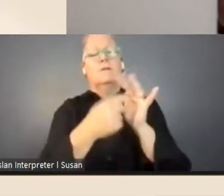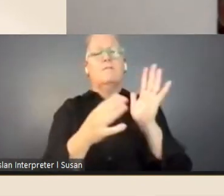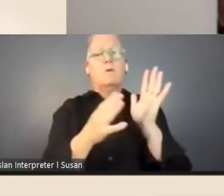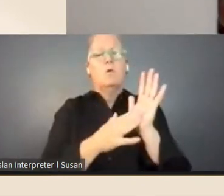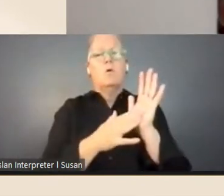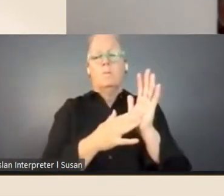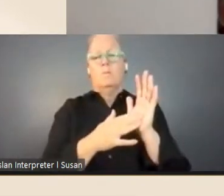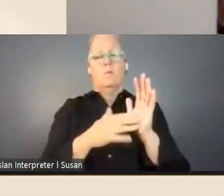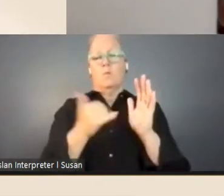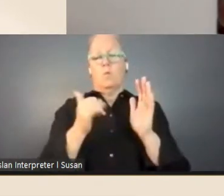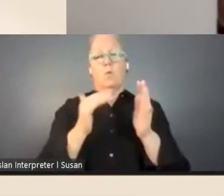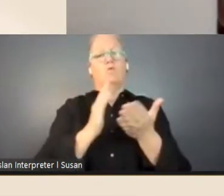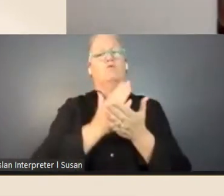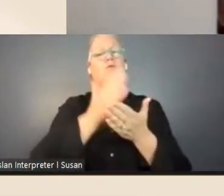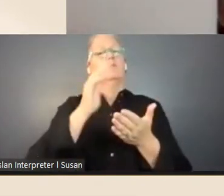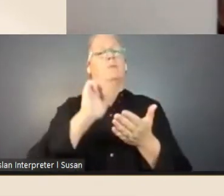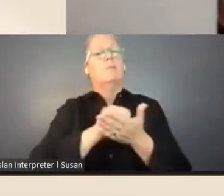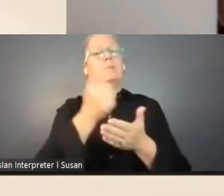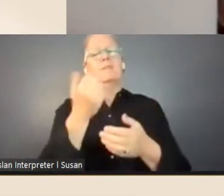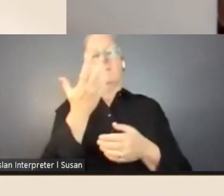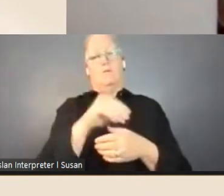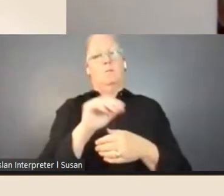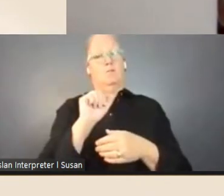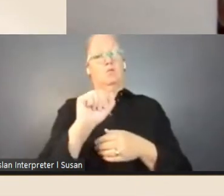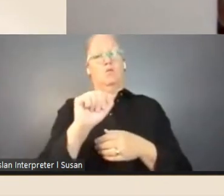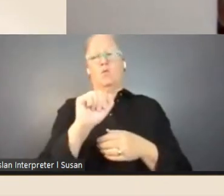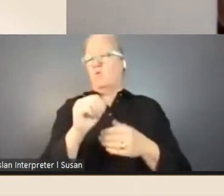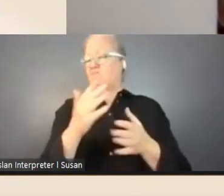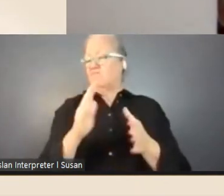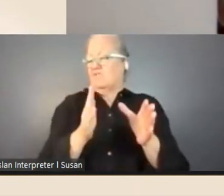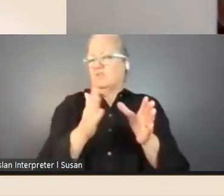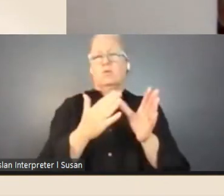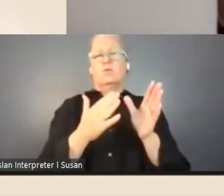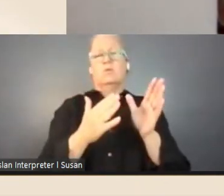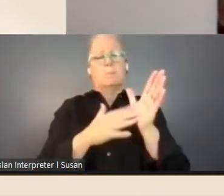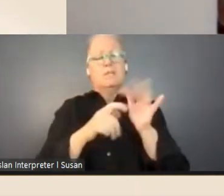in any way they choose, to create new work. Next slide.